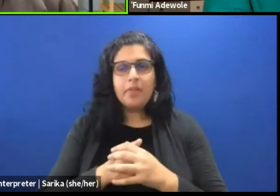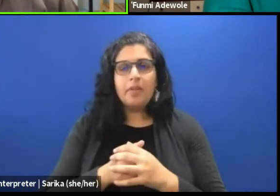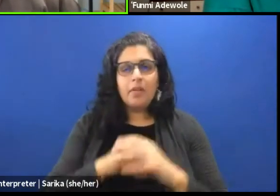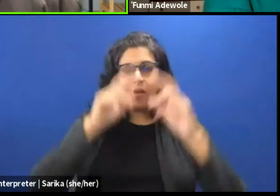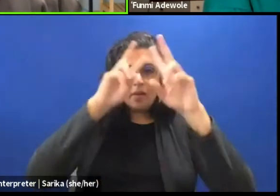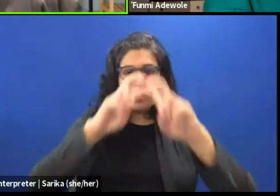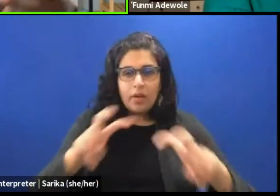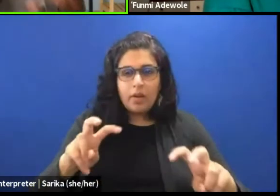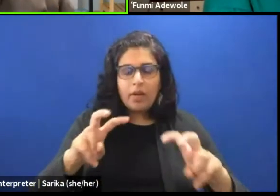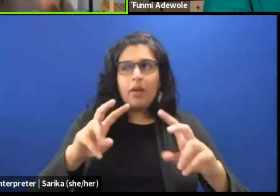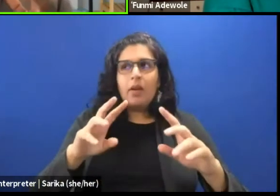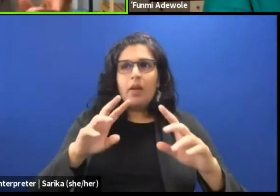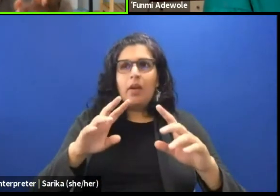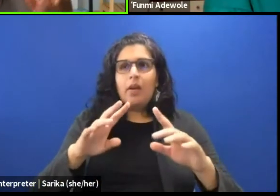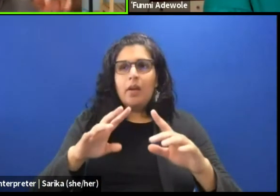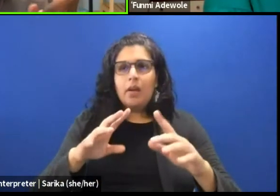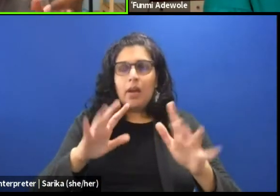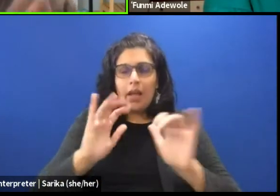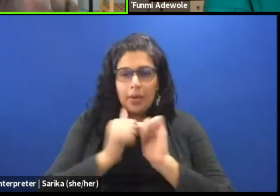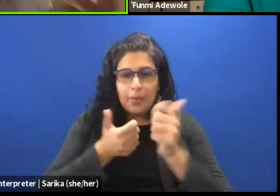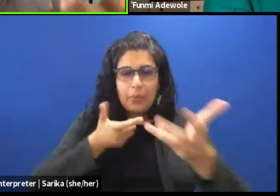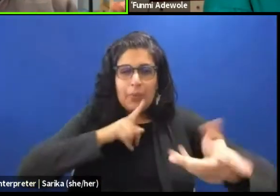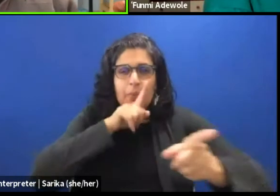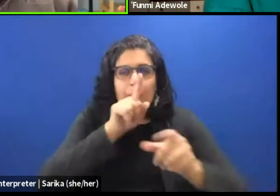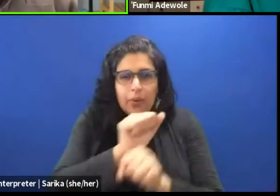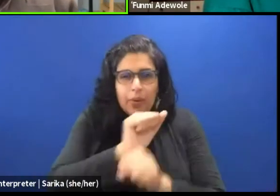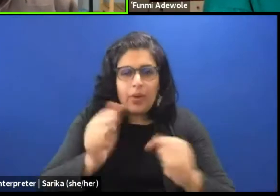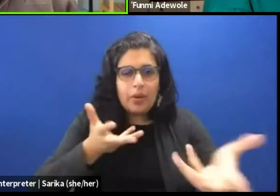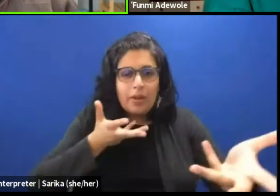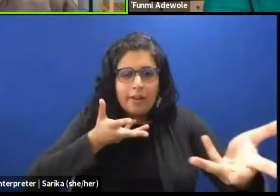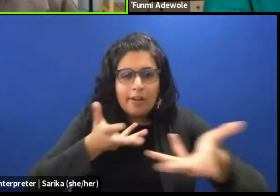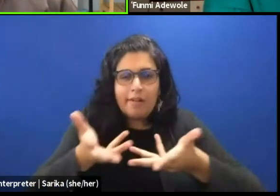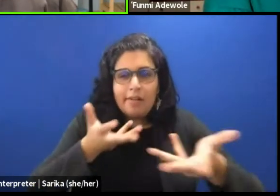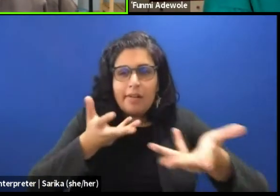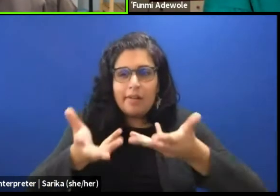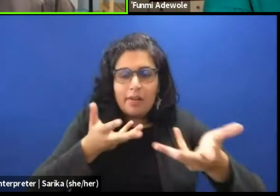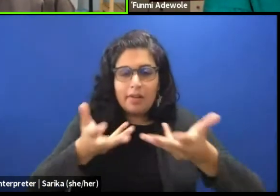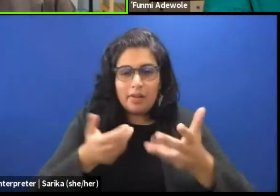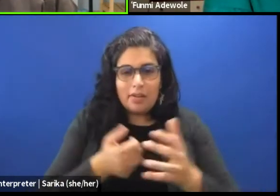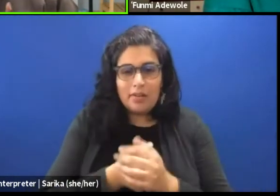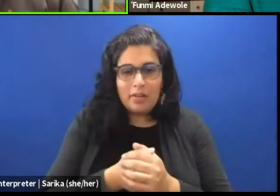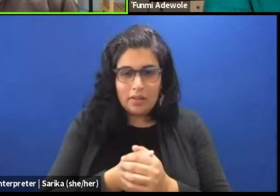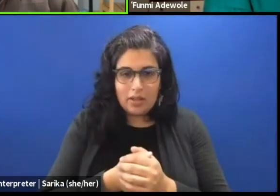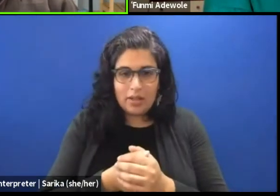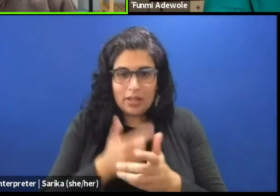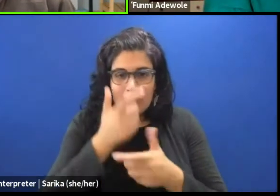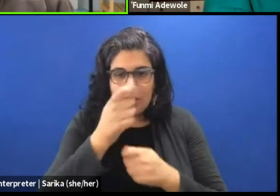with, so you know, "Unprofessional," who were interested in a particular subject,